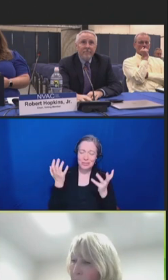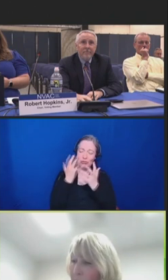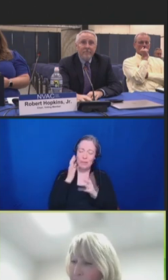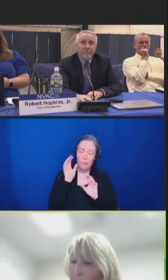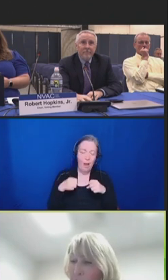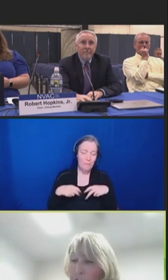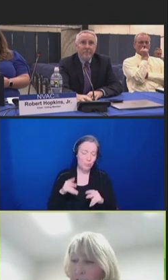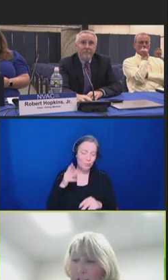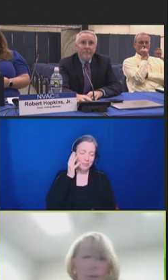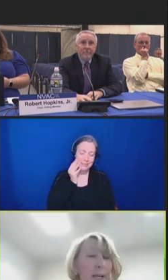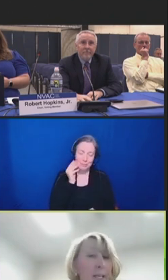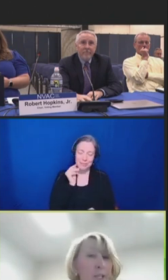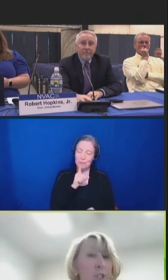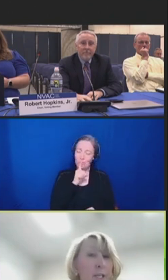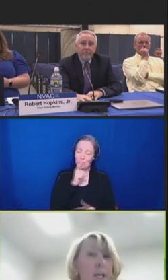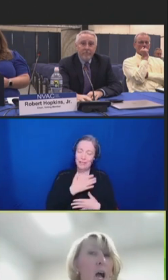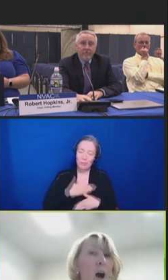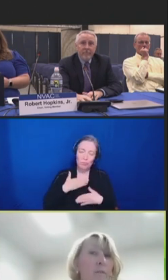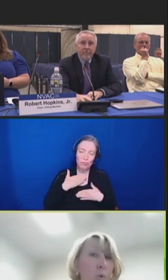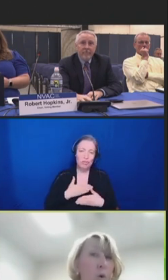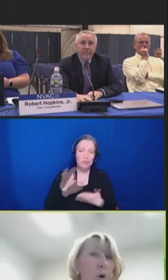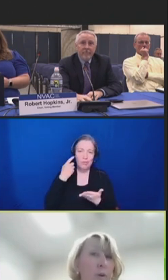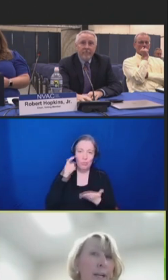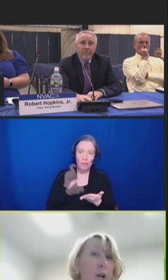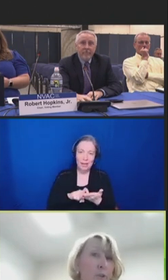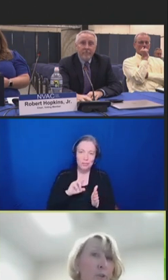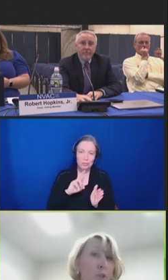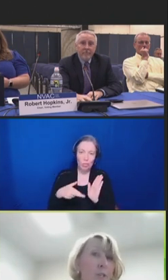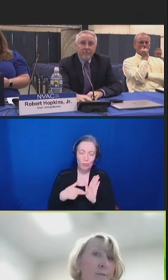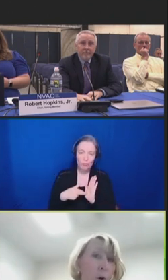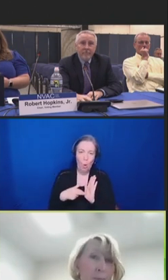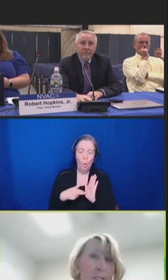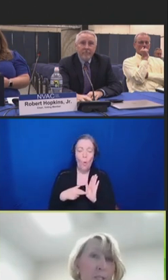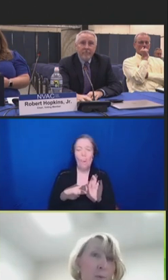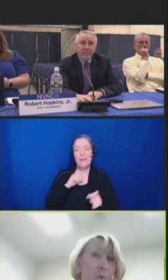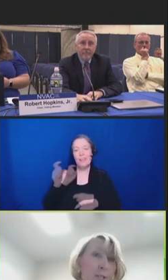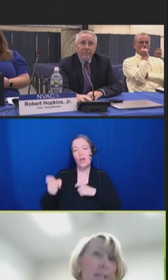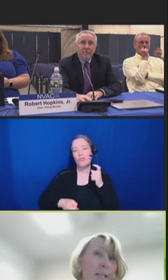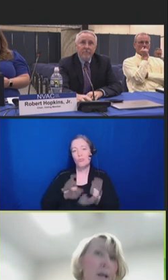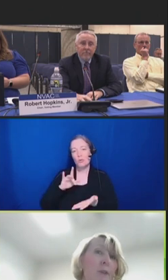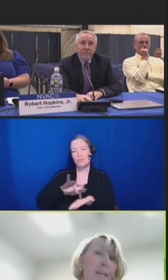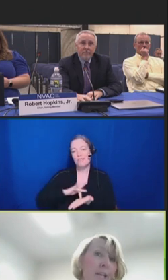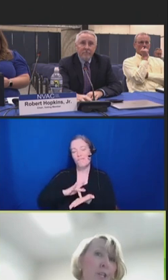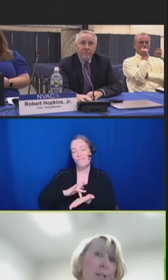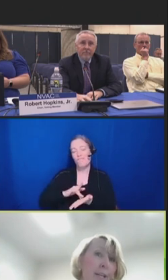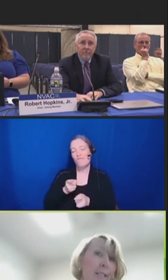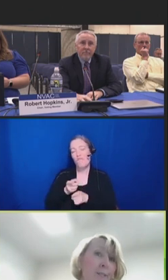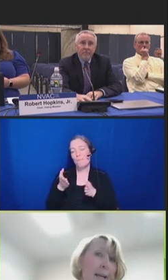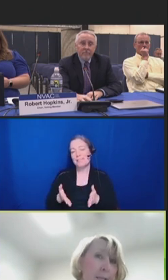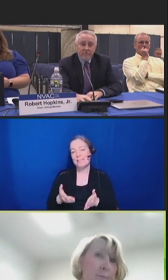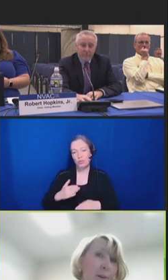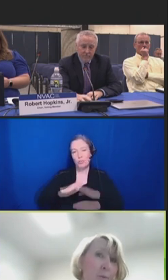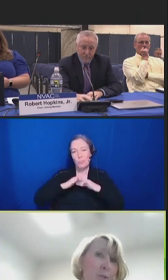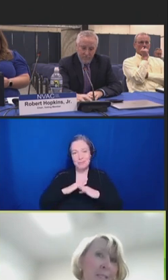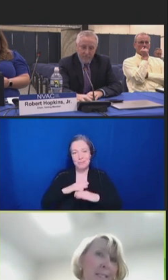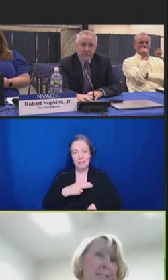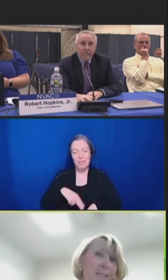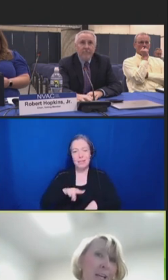And I really appreciate the recognition of the role and contributions of pharmacists to protecting the nation against vaccine-preventable diseases.